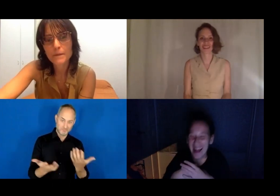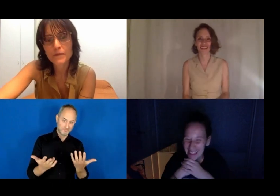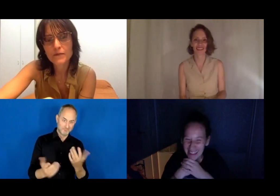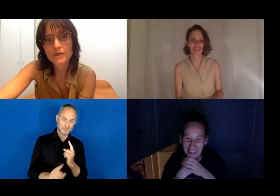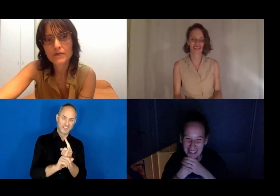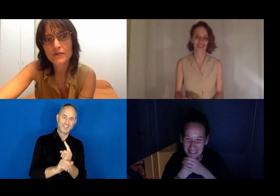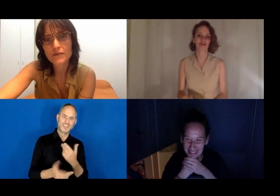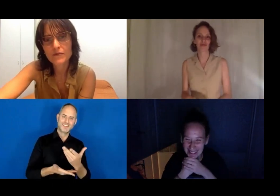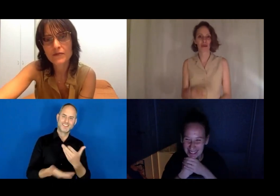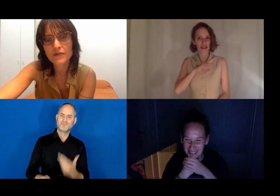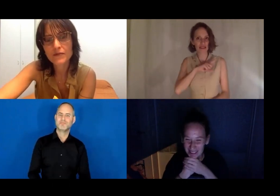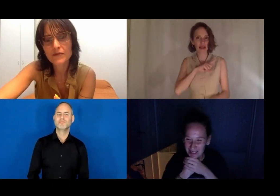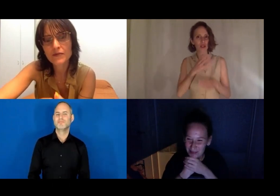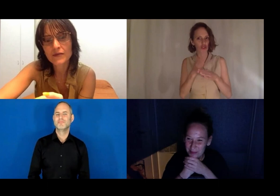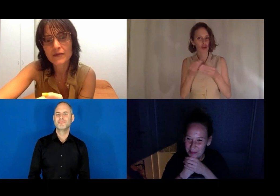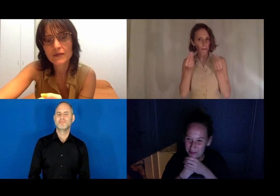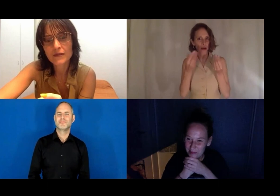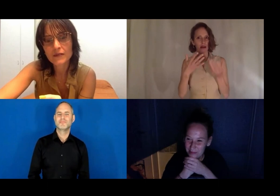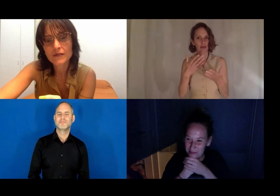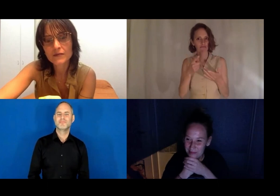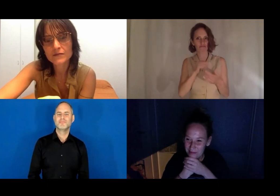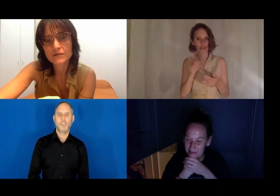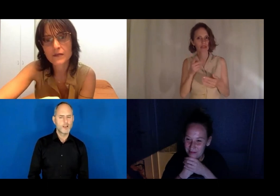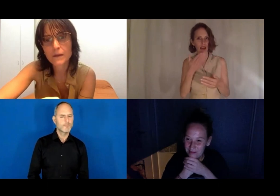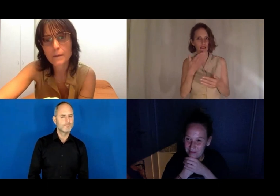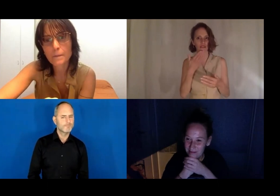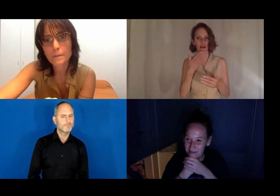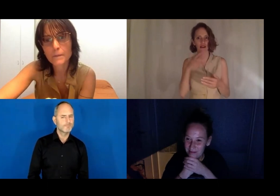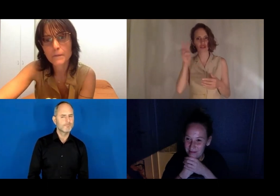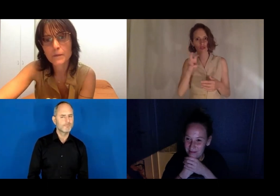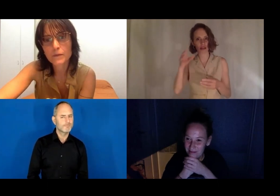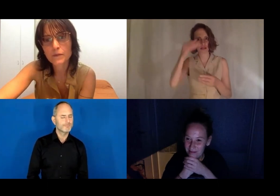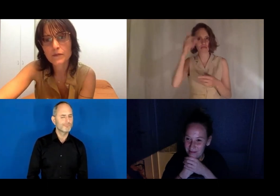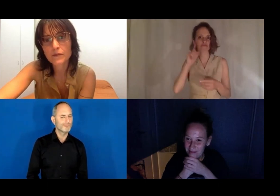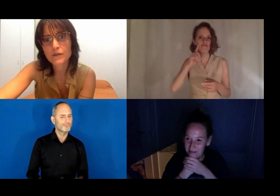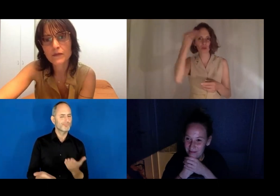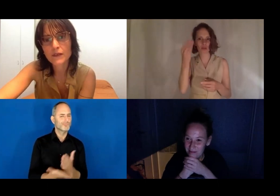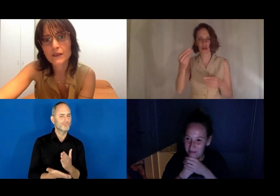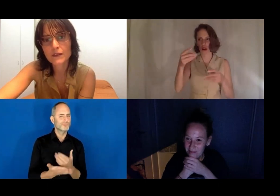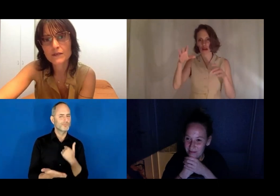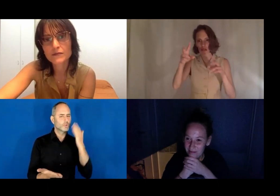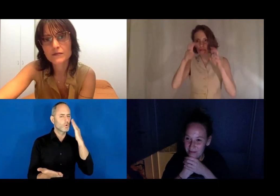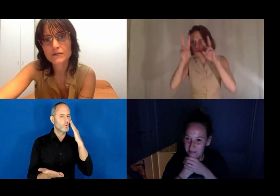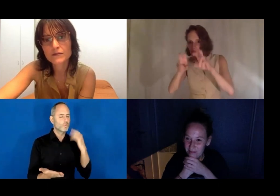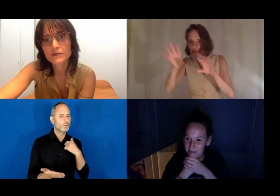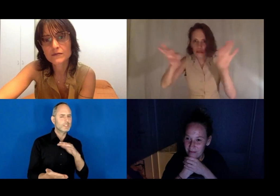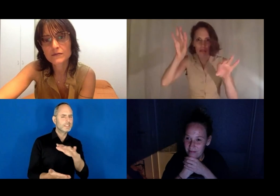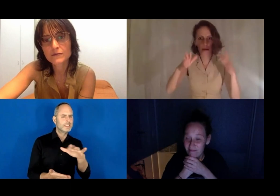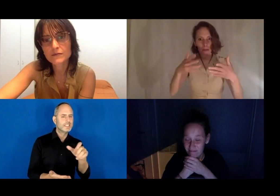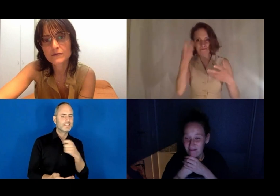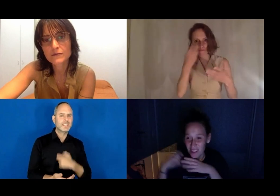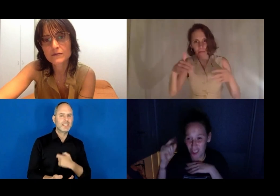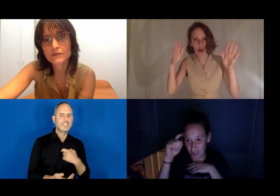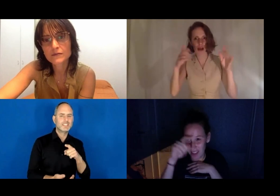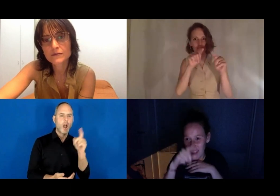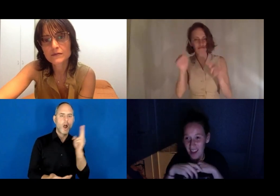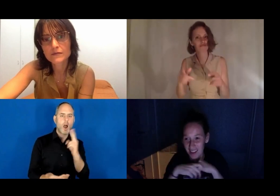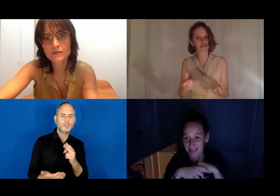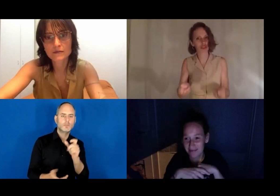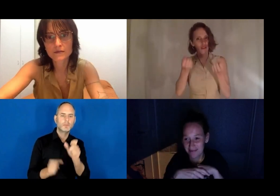Kassandra Wedel: I have realised, it's really not easy to find Deaf artists in Switzerland.